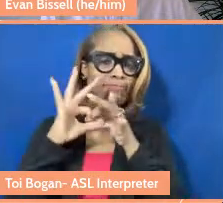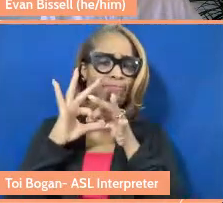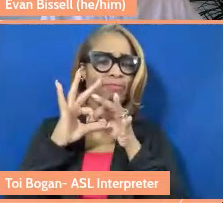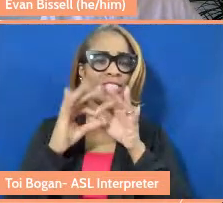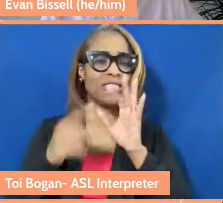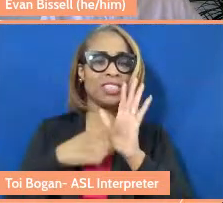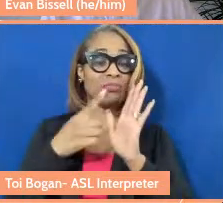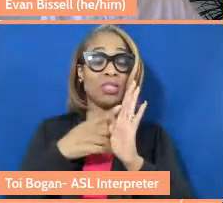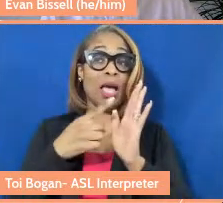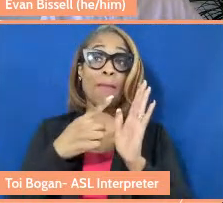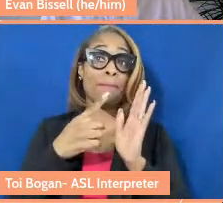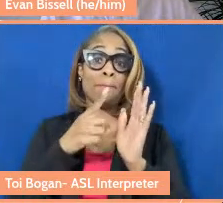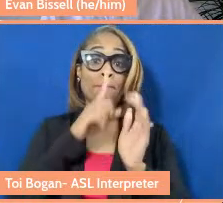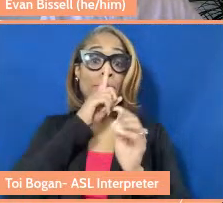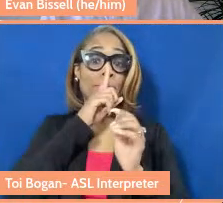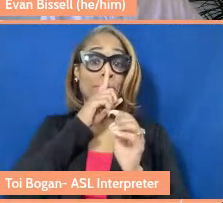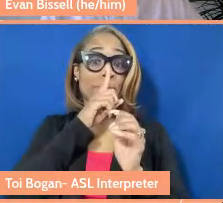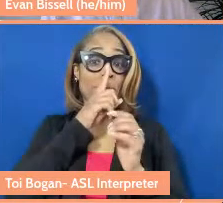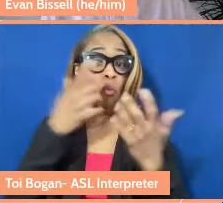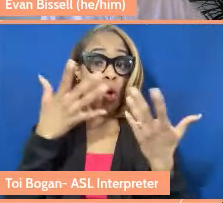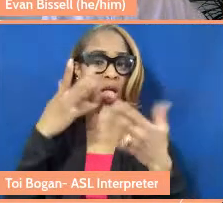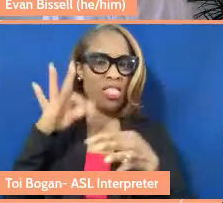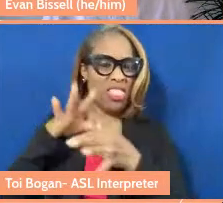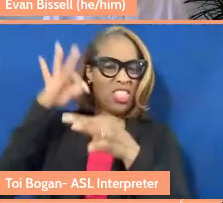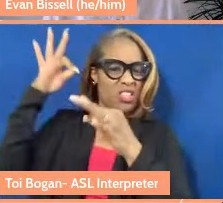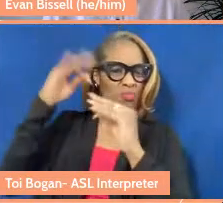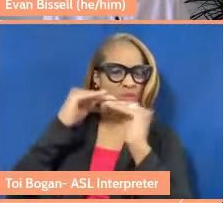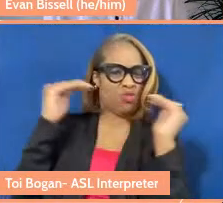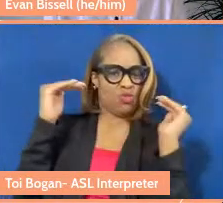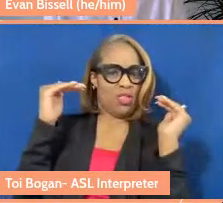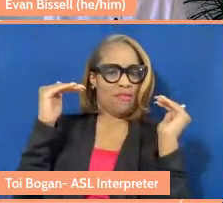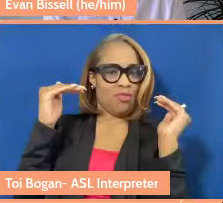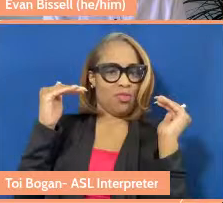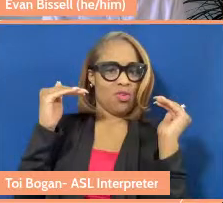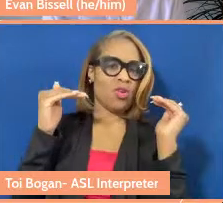dimension. And we certainly don't talk about that in the context of the economy, on terms